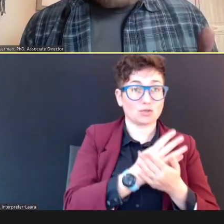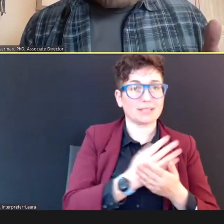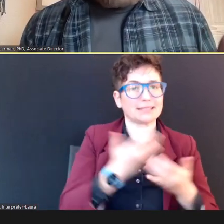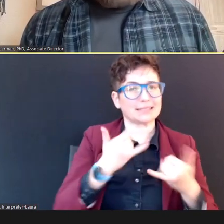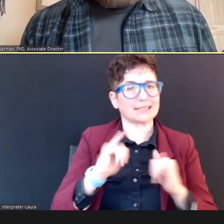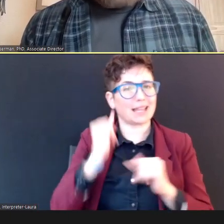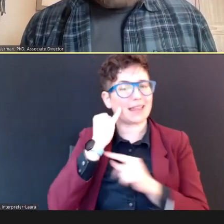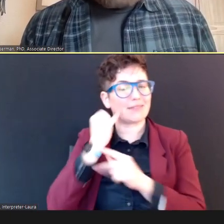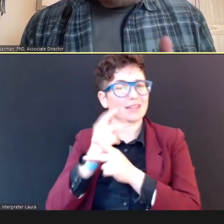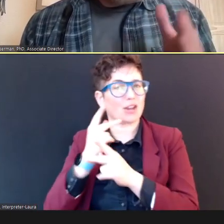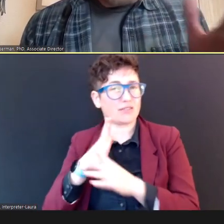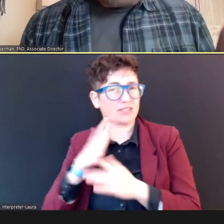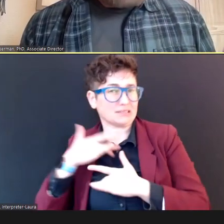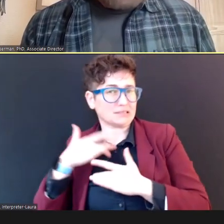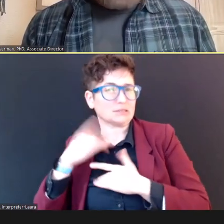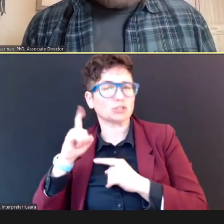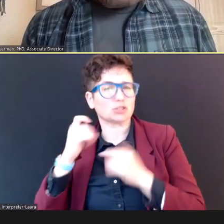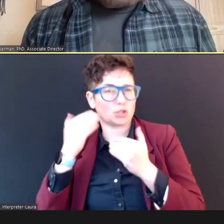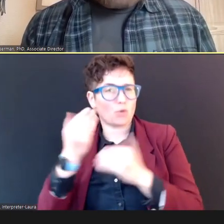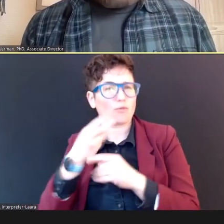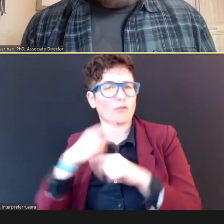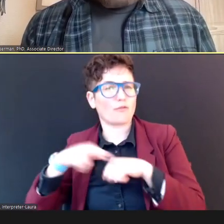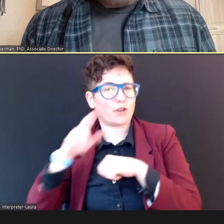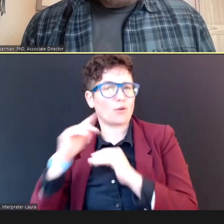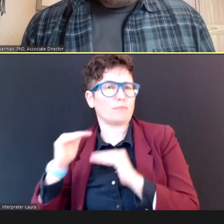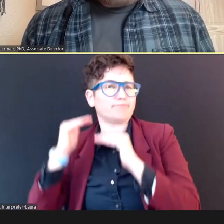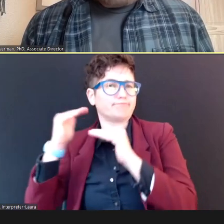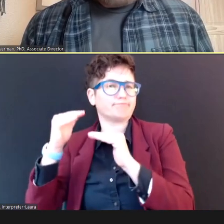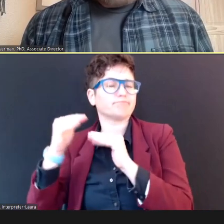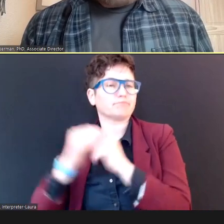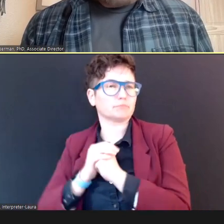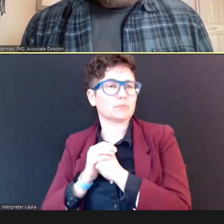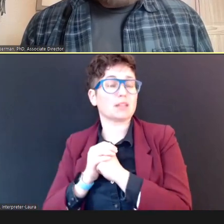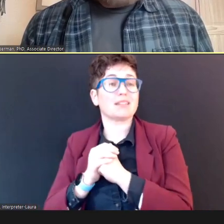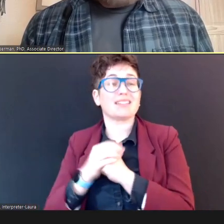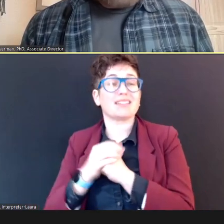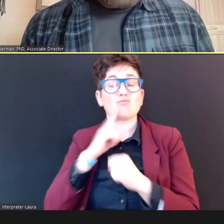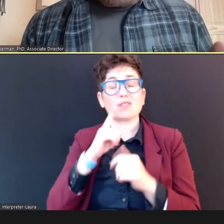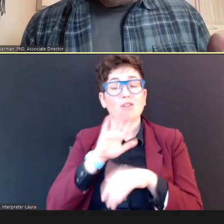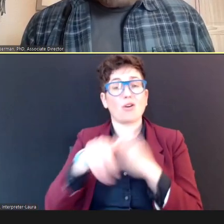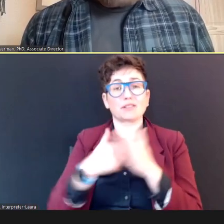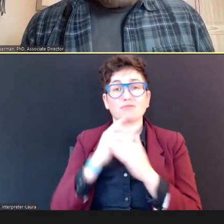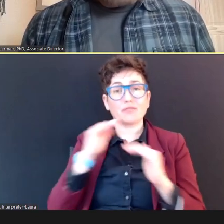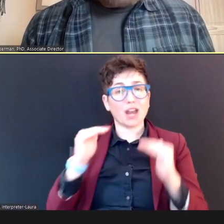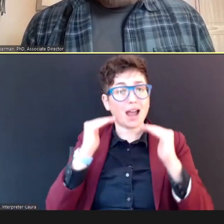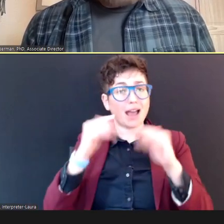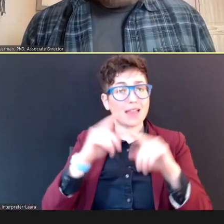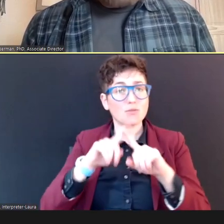And that's true even with these highly-reliable hearing screening methods that we're talking about today. DR.